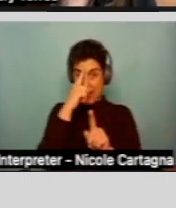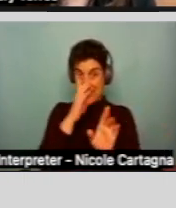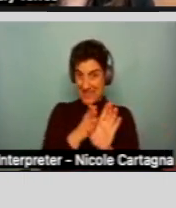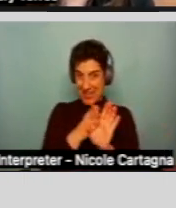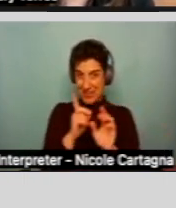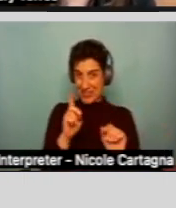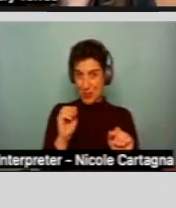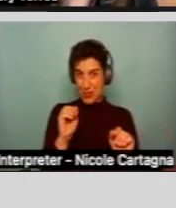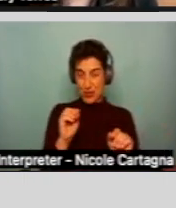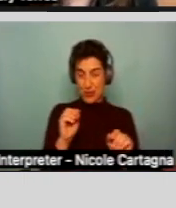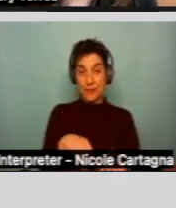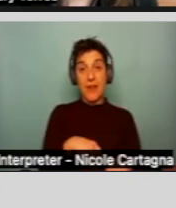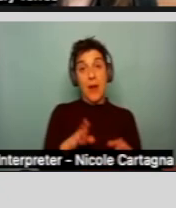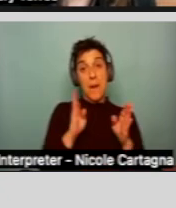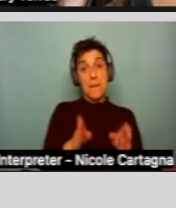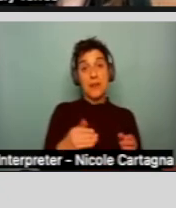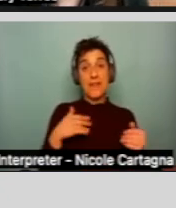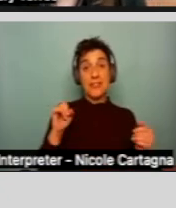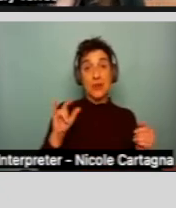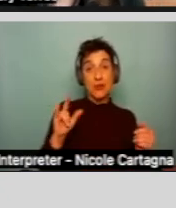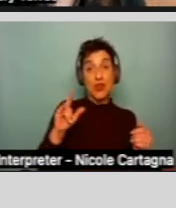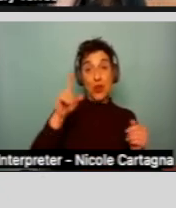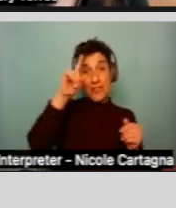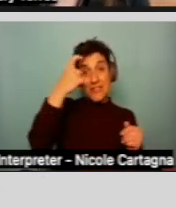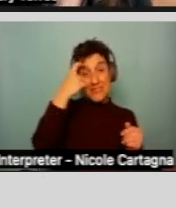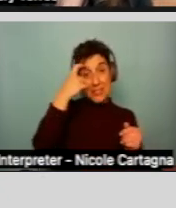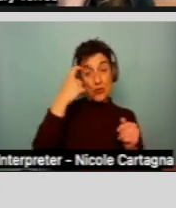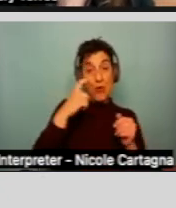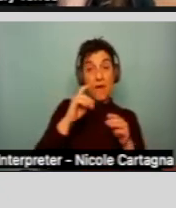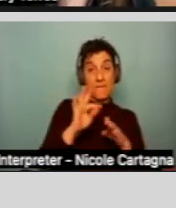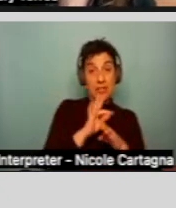So a person who has social and intellectual functional issues that are caused solely by